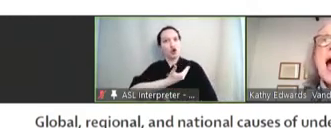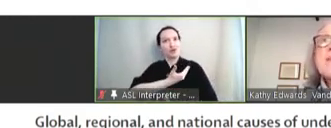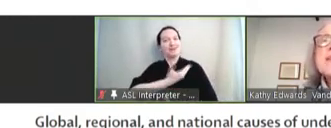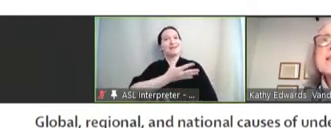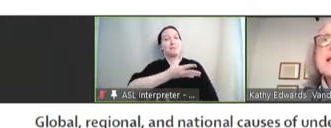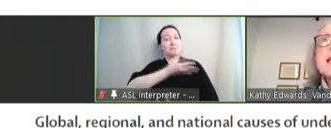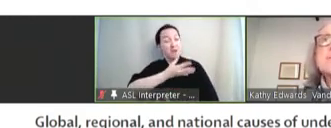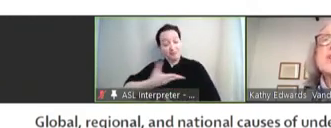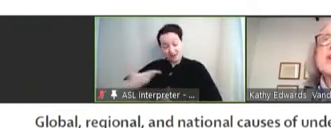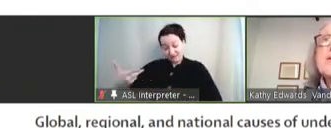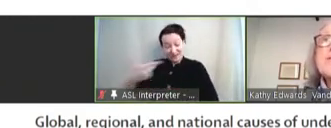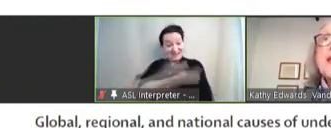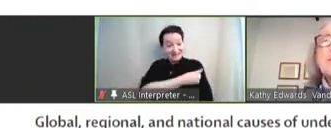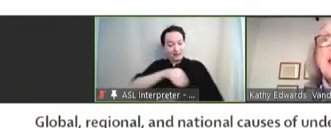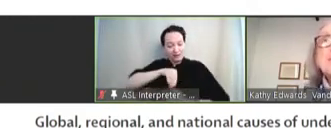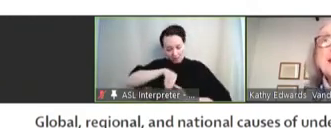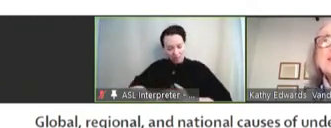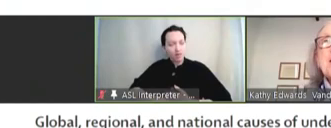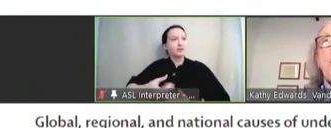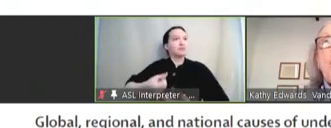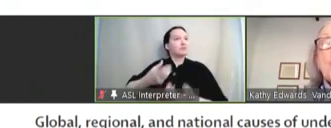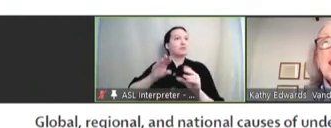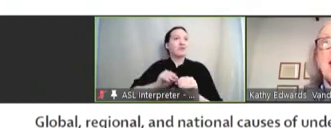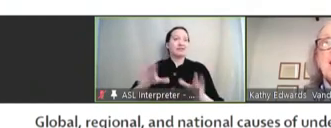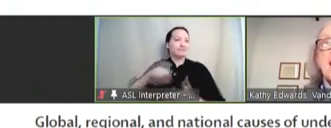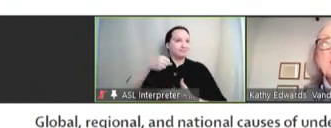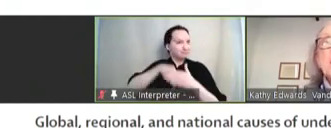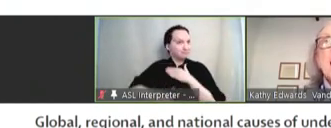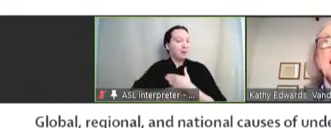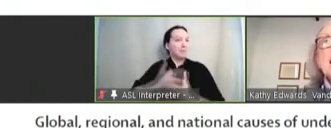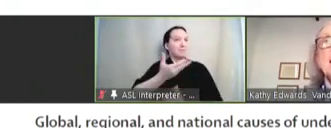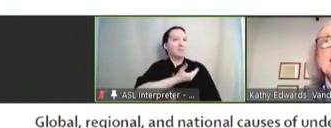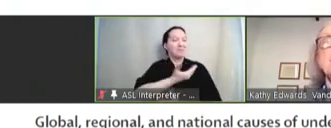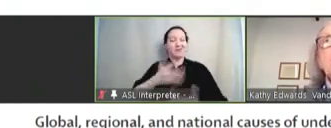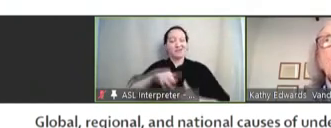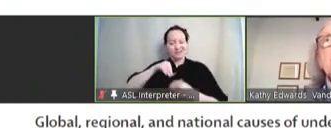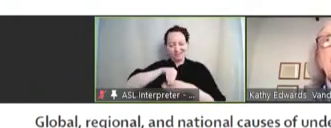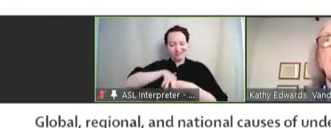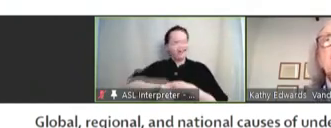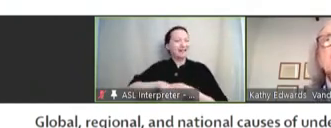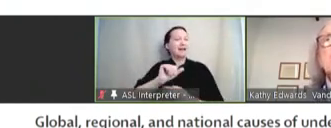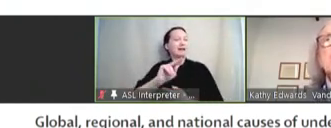Obviously, delivering babies that already have antibody against important pathogens